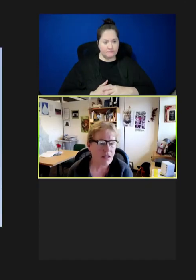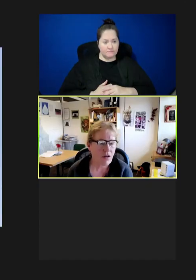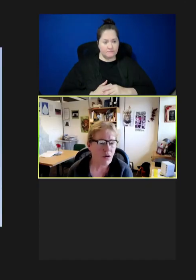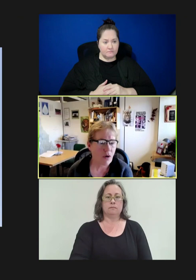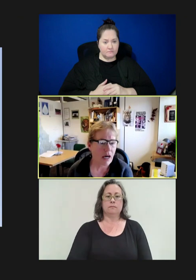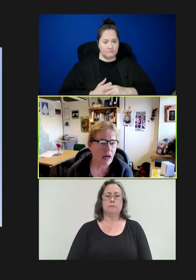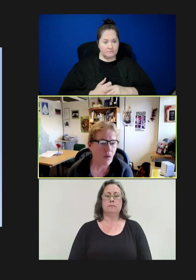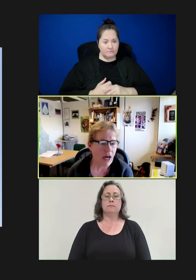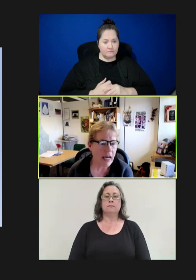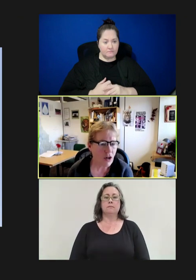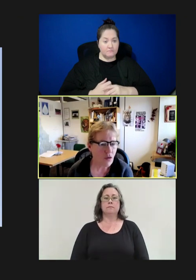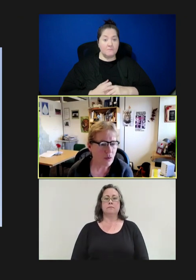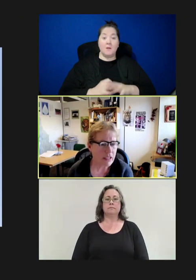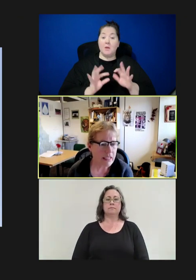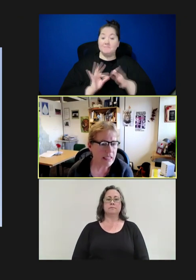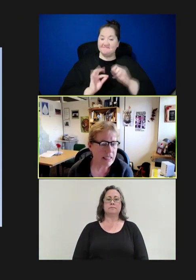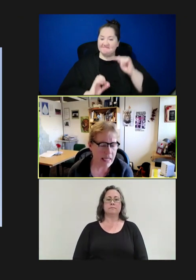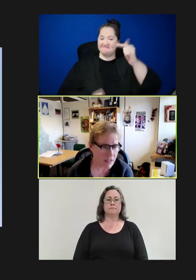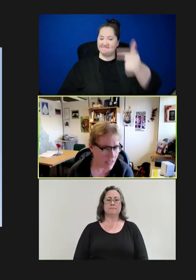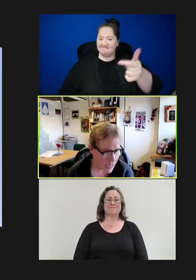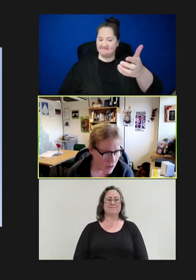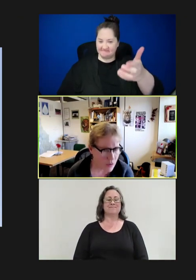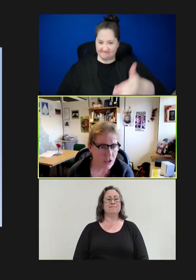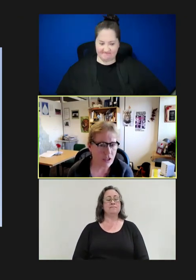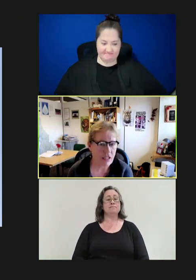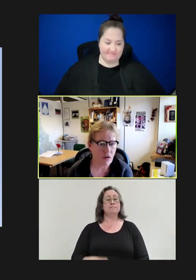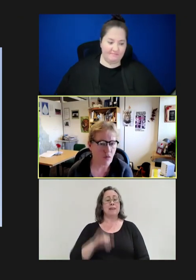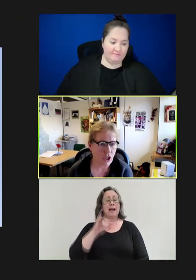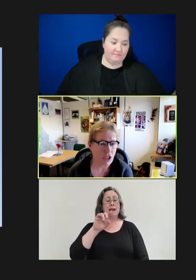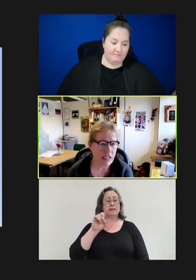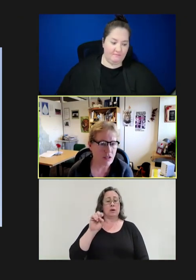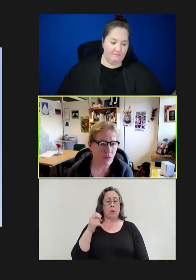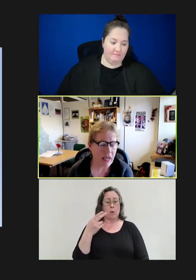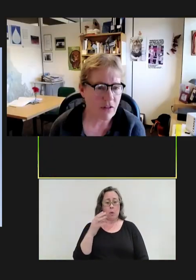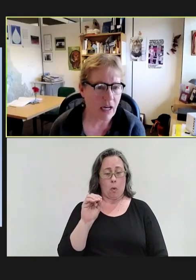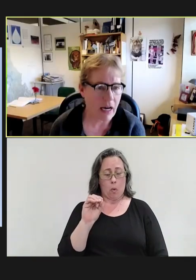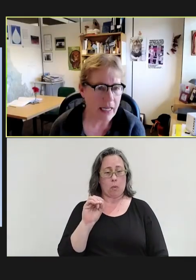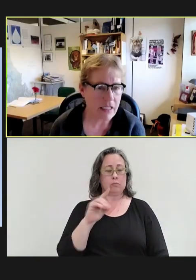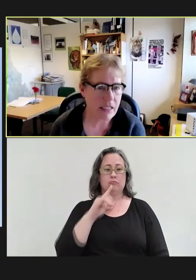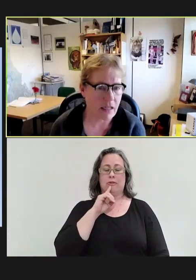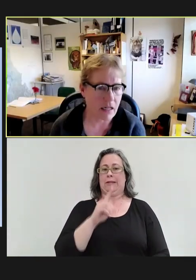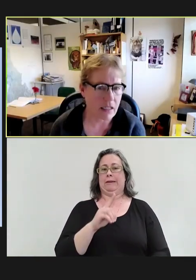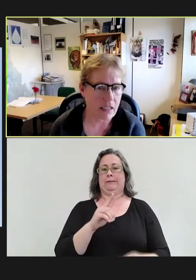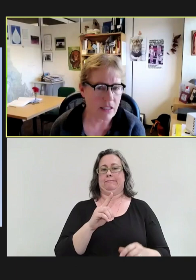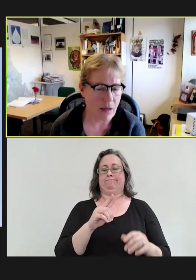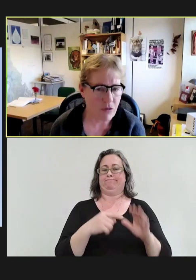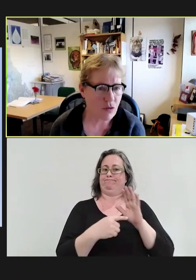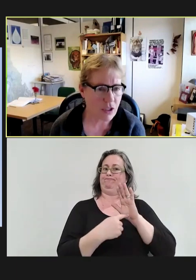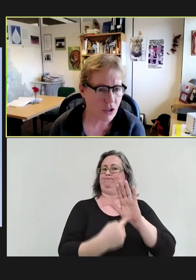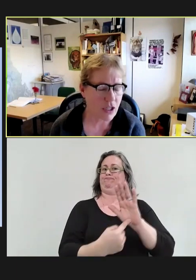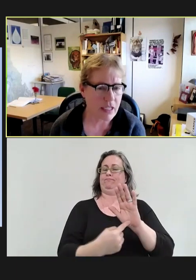So, where Idaho really stands out, as it were, is we have the highest exemption -- kindergarten